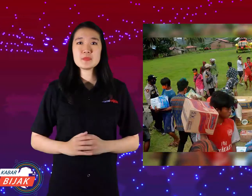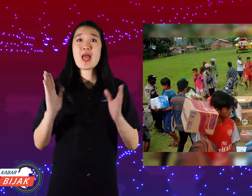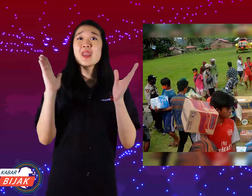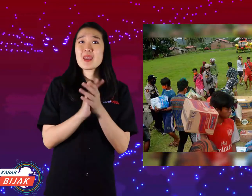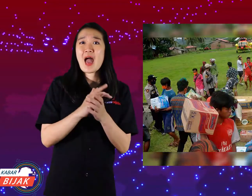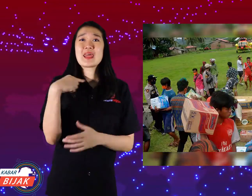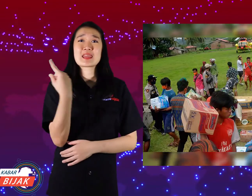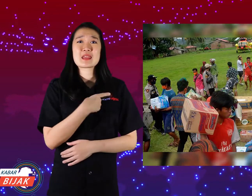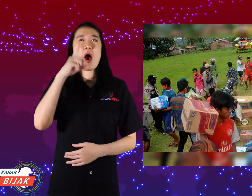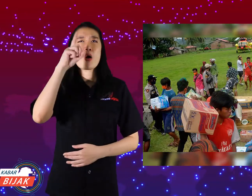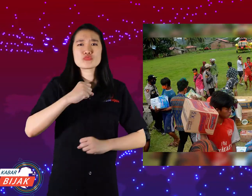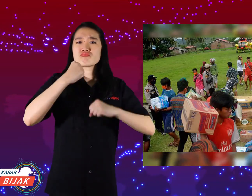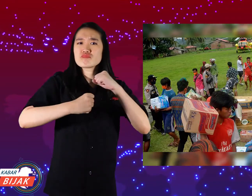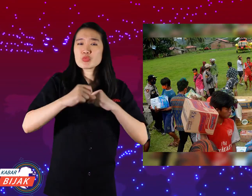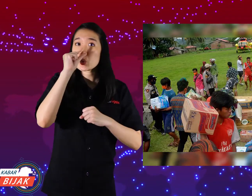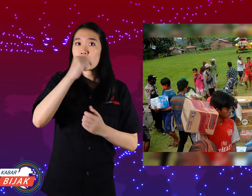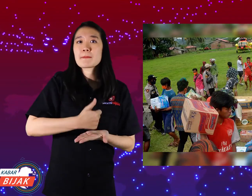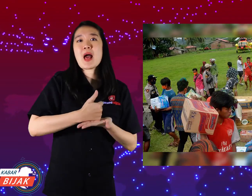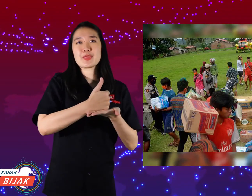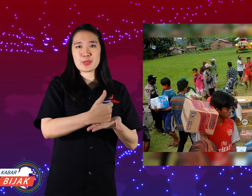So, we must move to help.